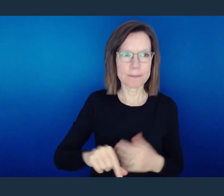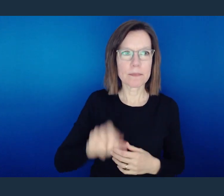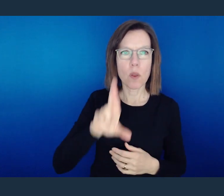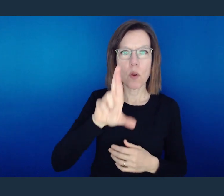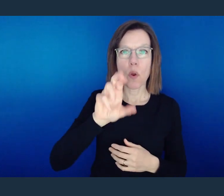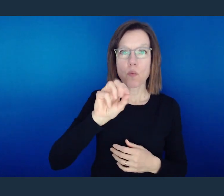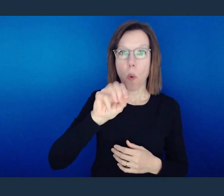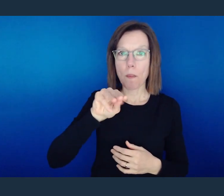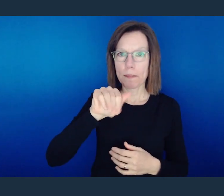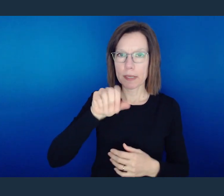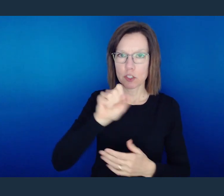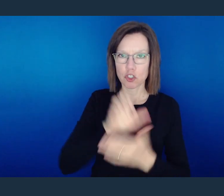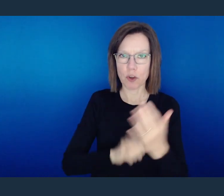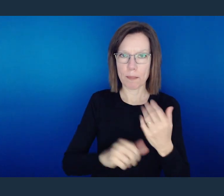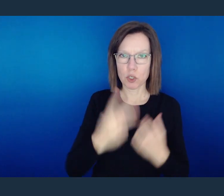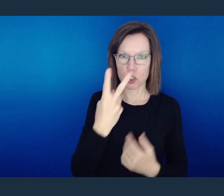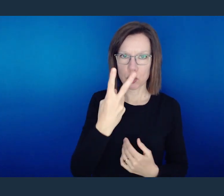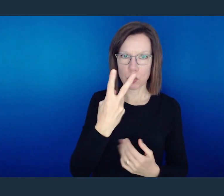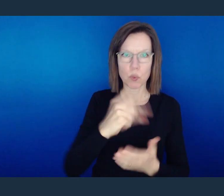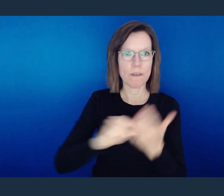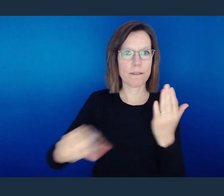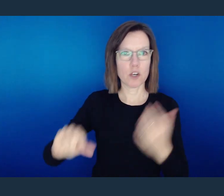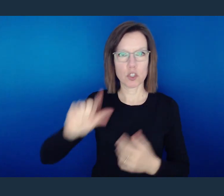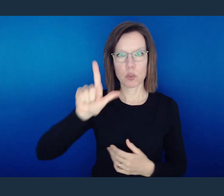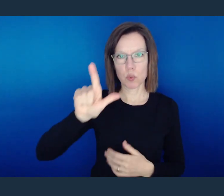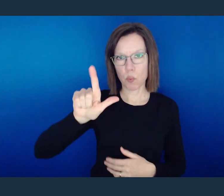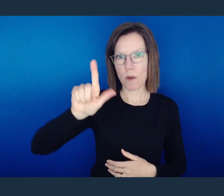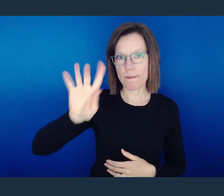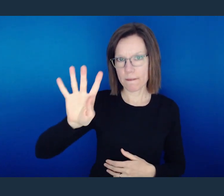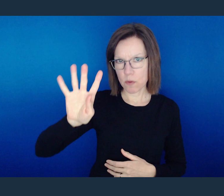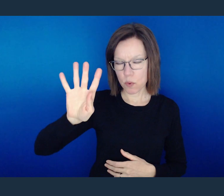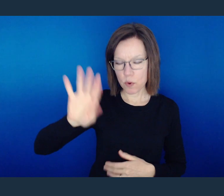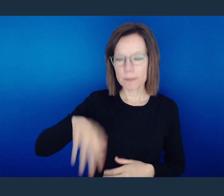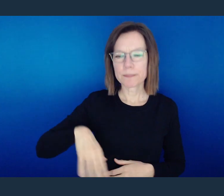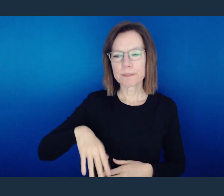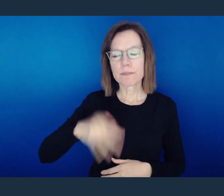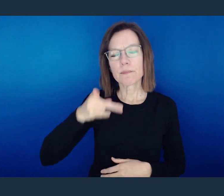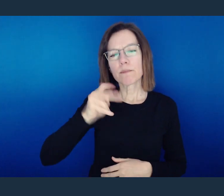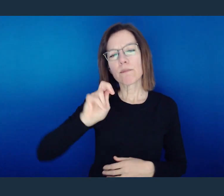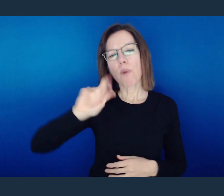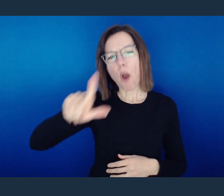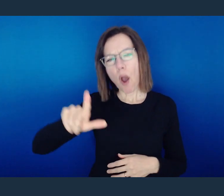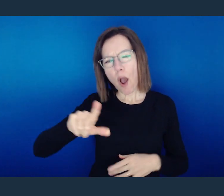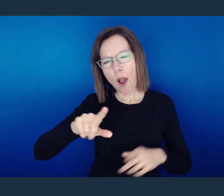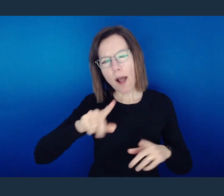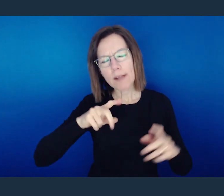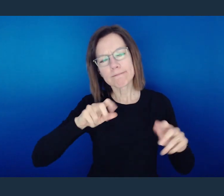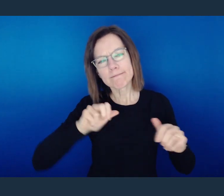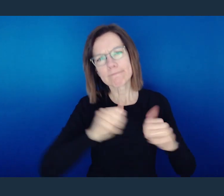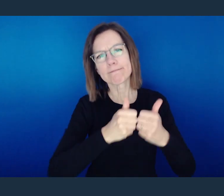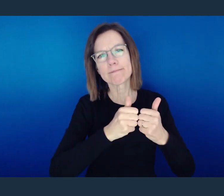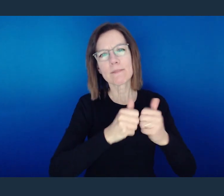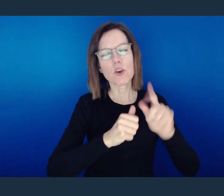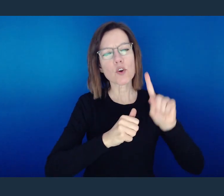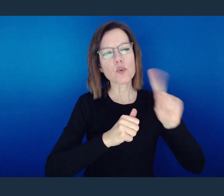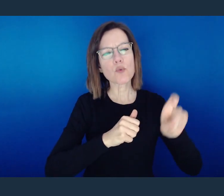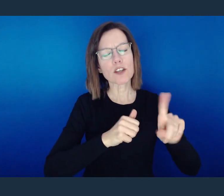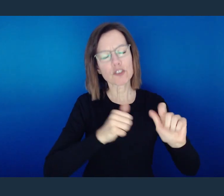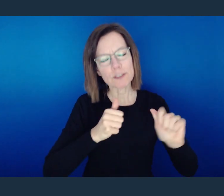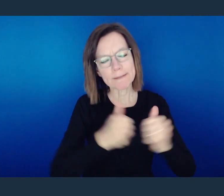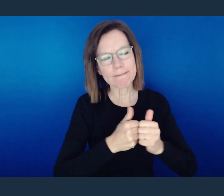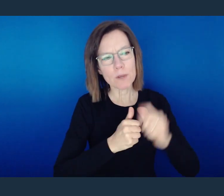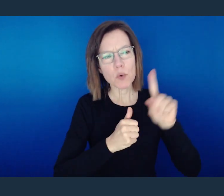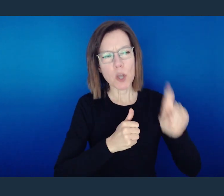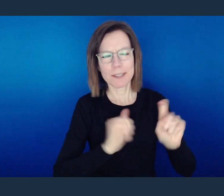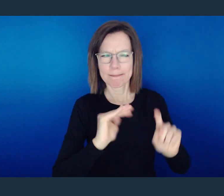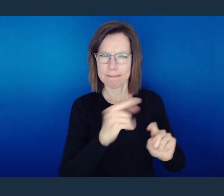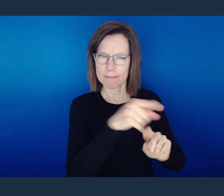In Romans 2:24, after Paul asks them rhetorical questions that point out the hypocrisy within